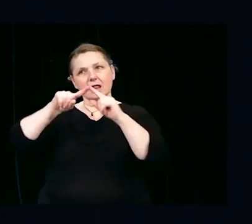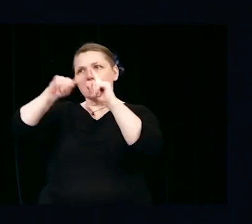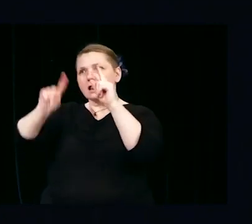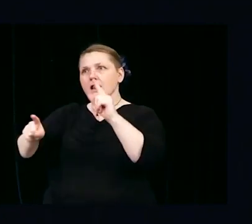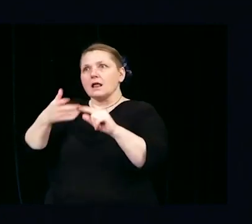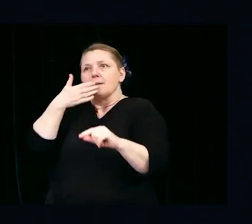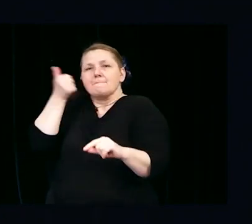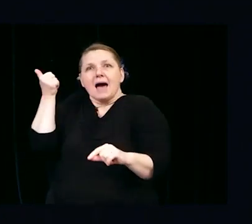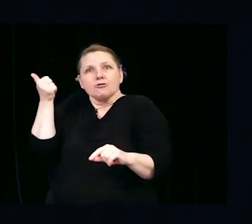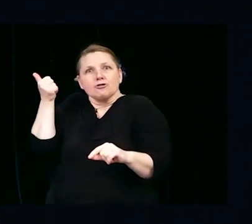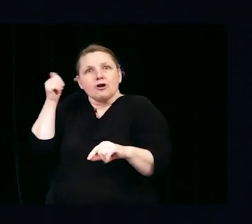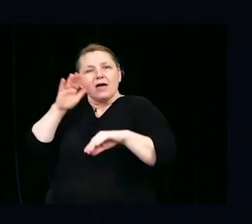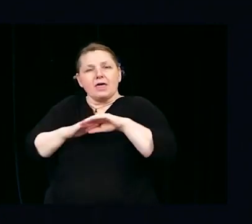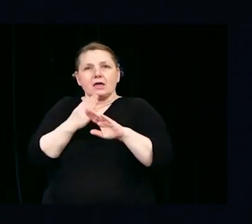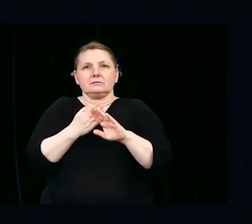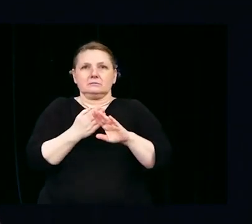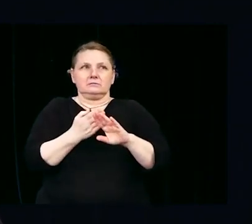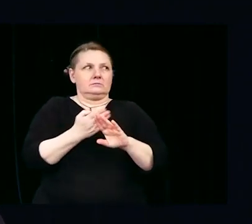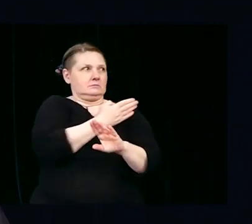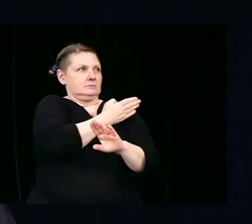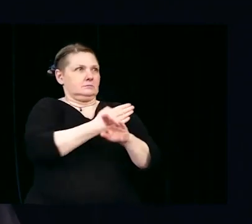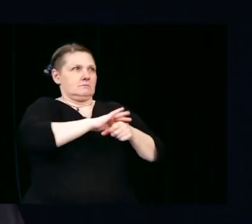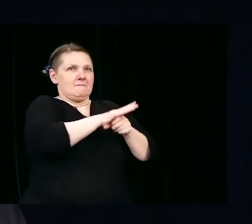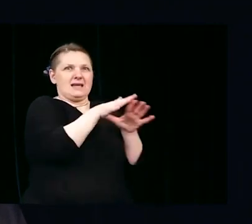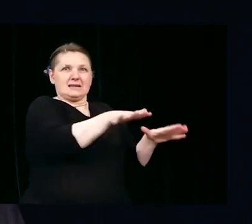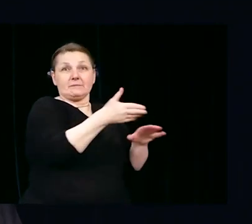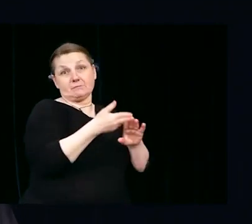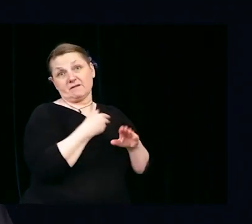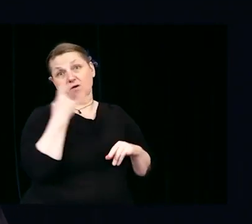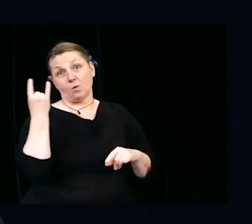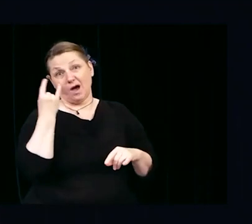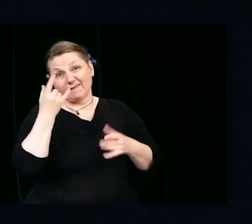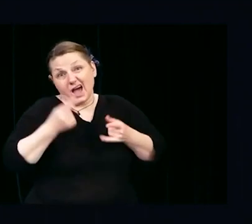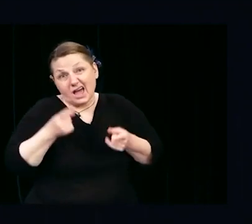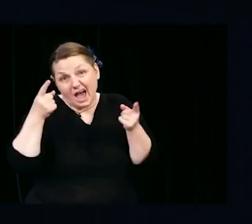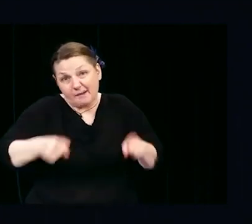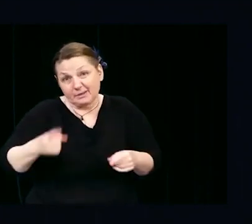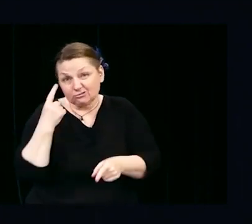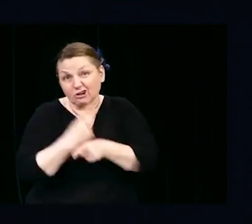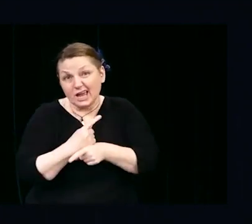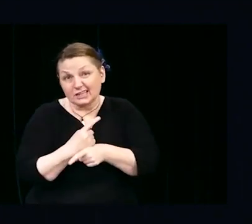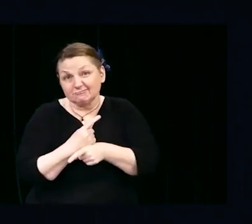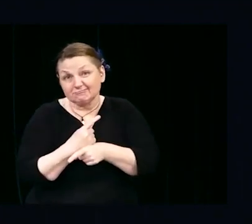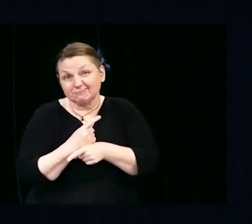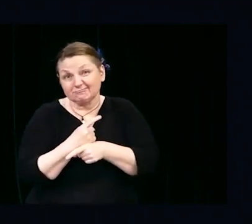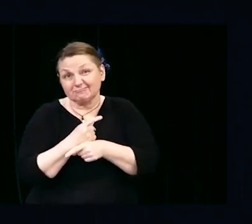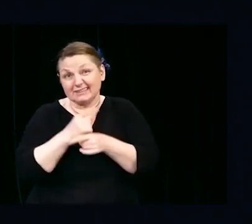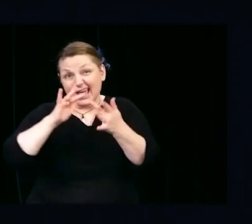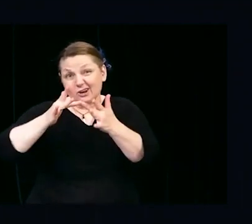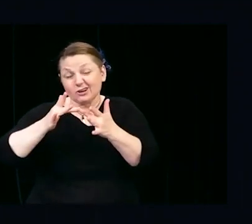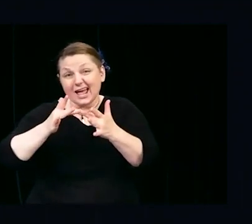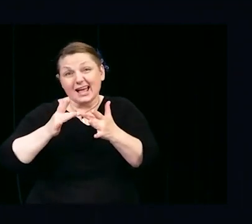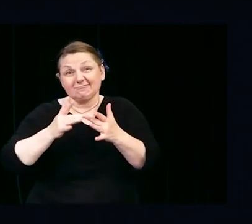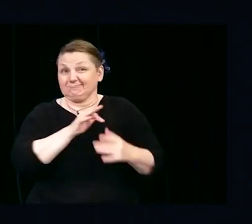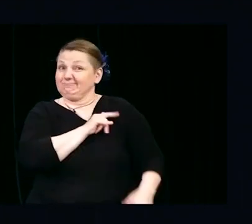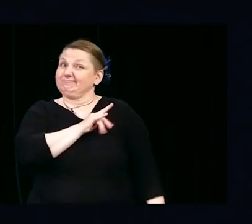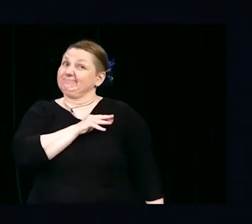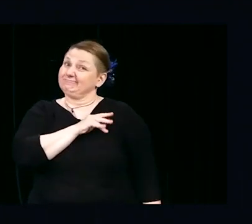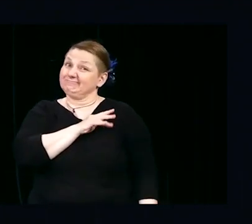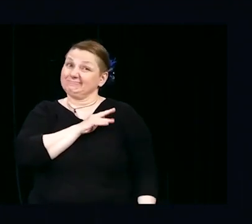before Wi-Fi. There were also several work acquaintances who upgraded from friendly to friends